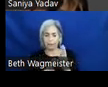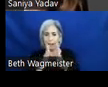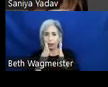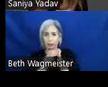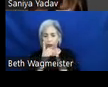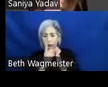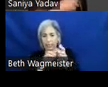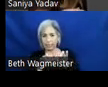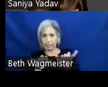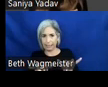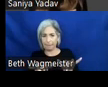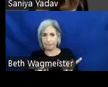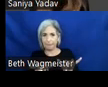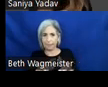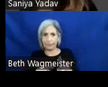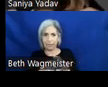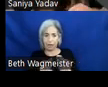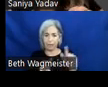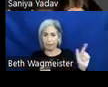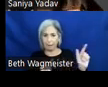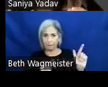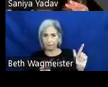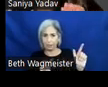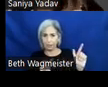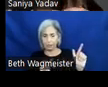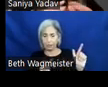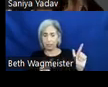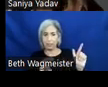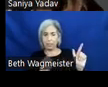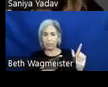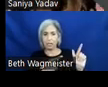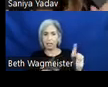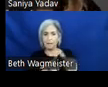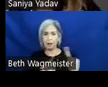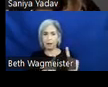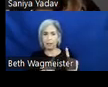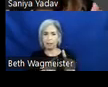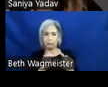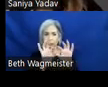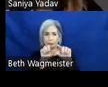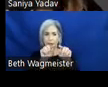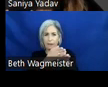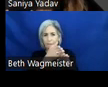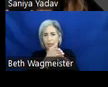this is a side on the left-hand slide, there is an input field with no minimum or maximum value.